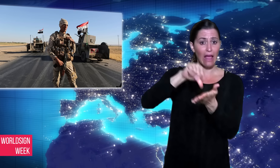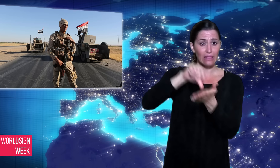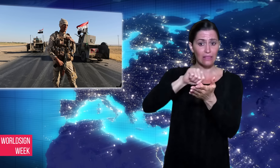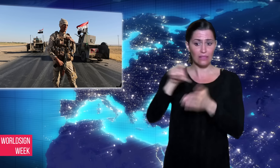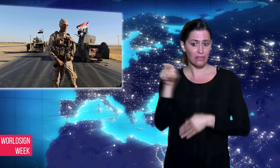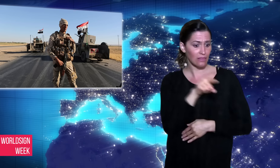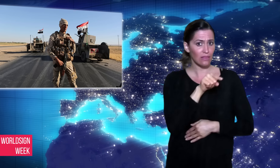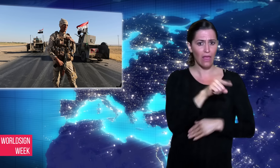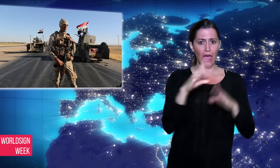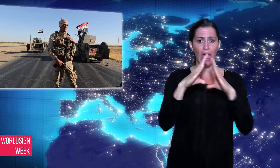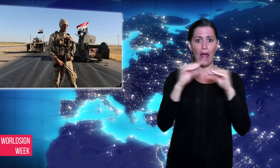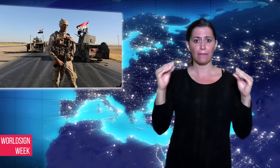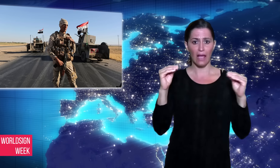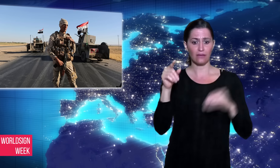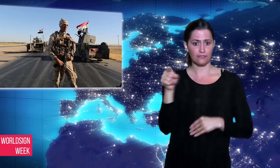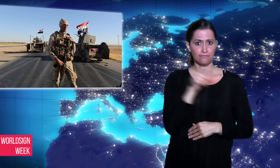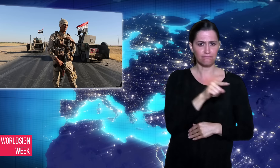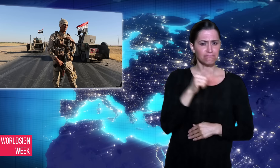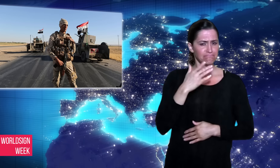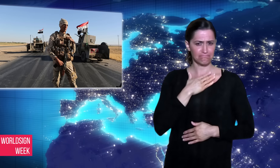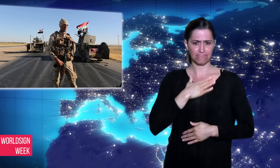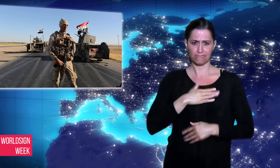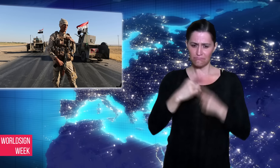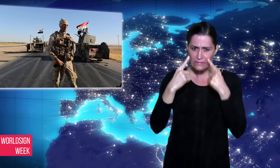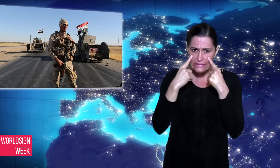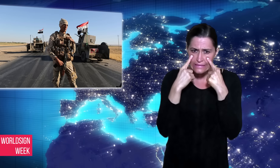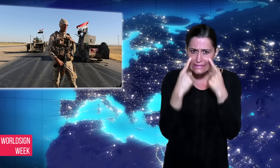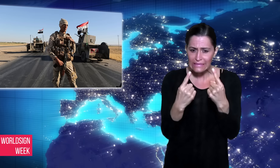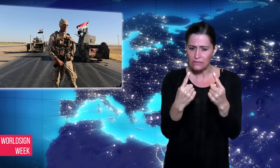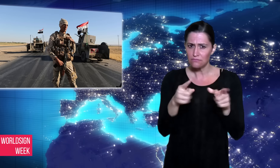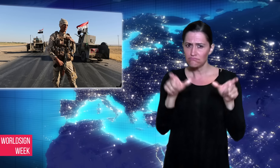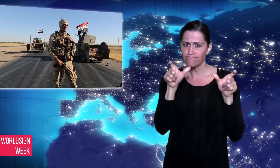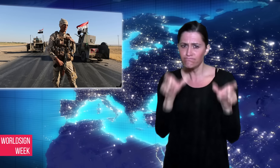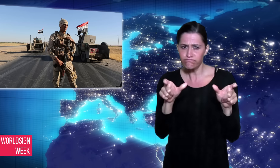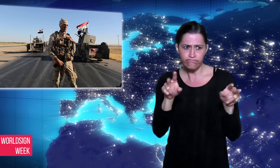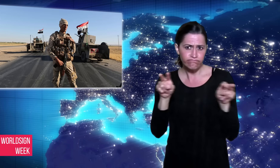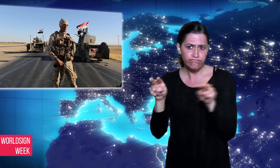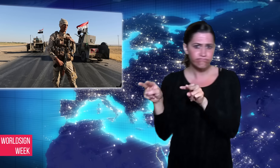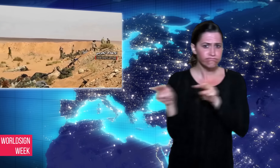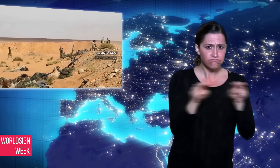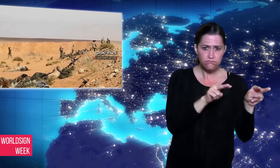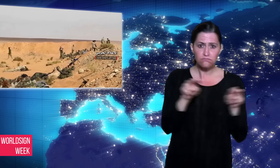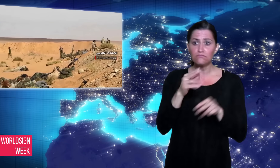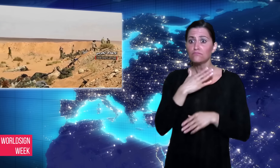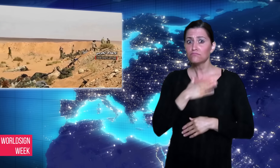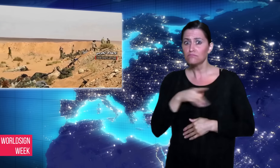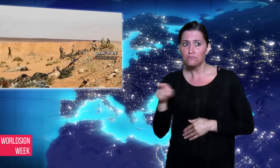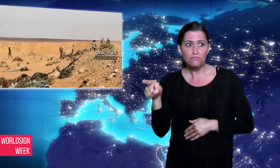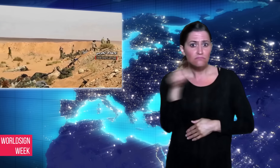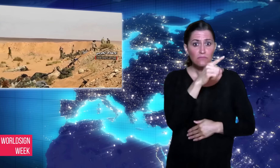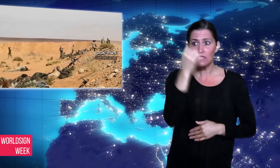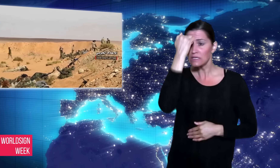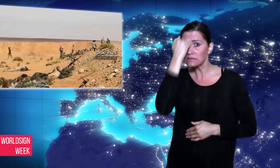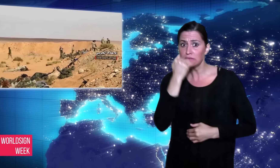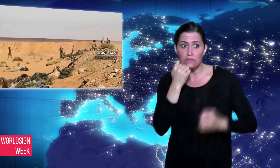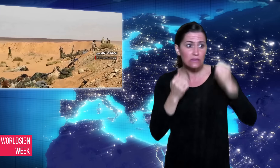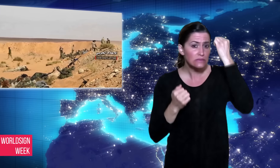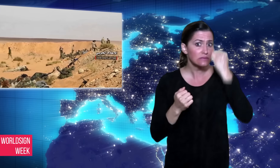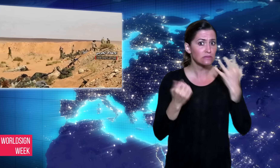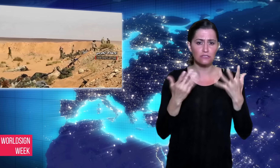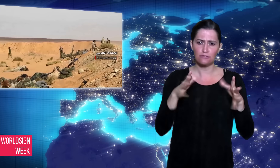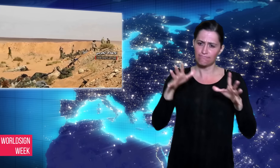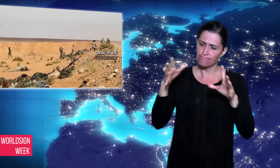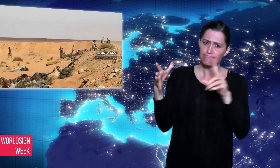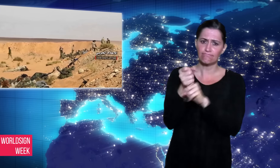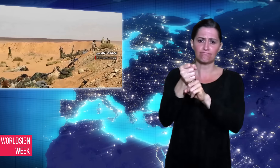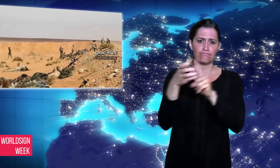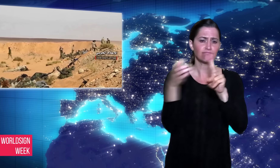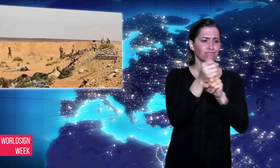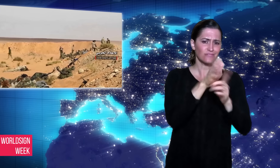any remaining militants. The likelihood